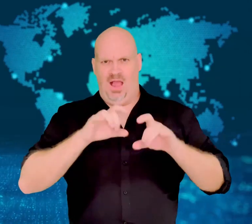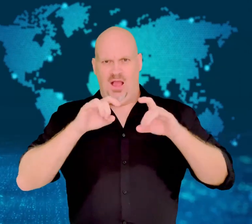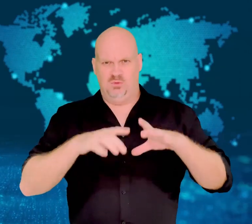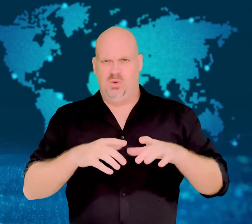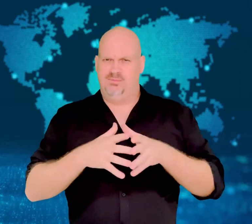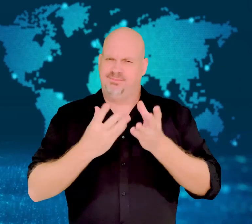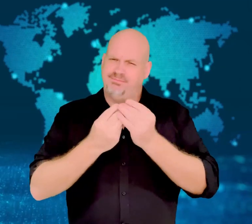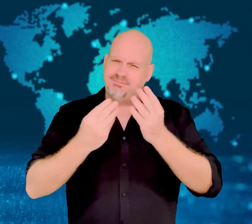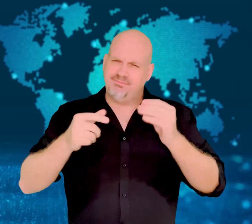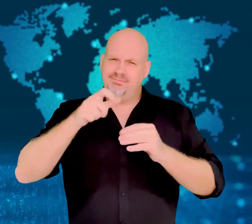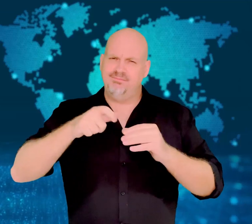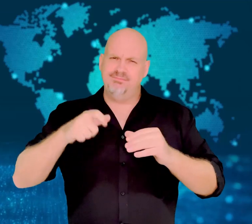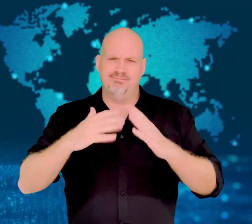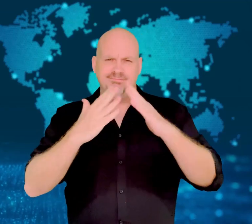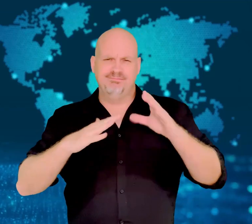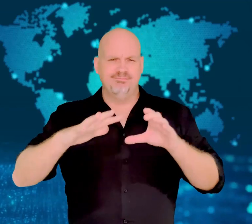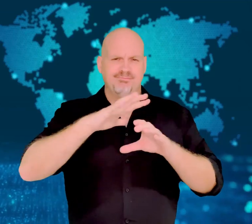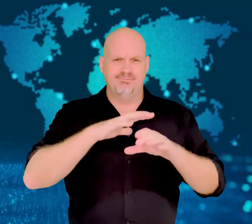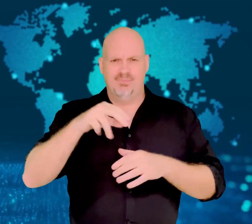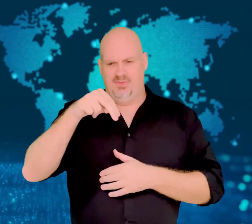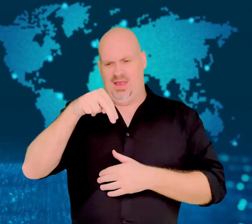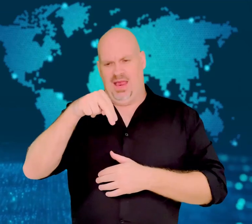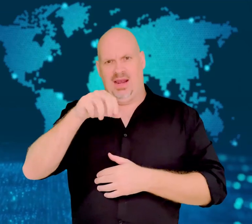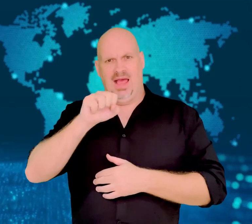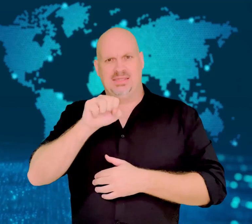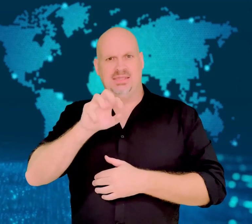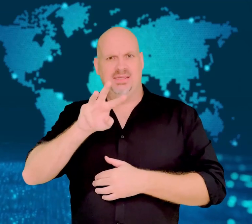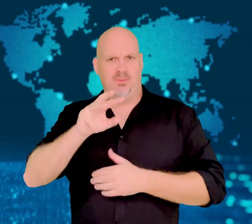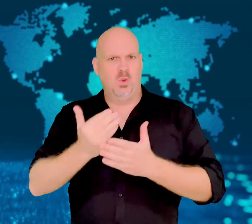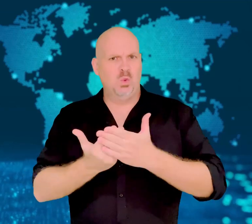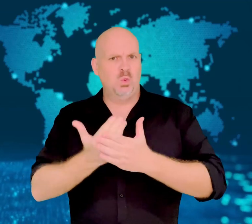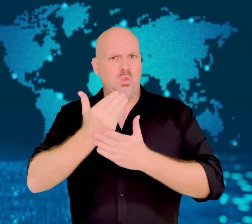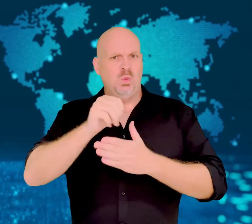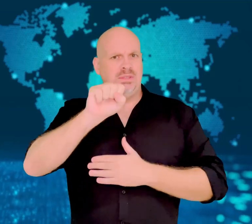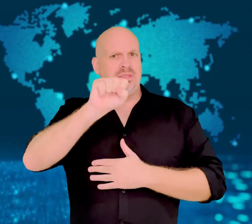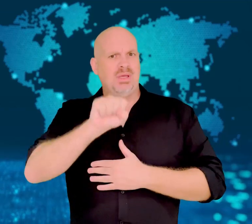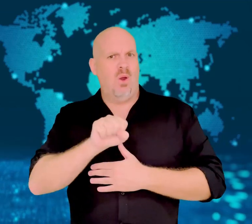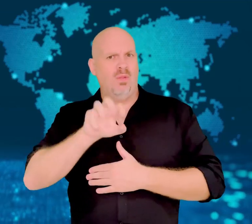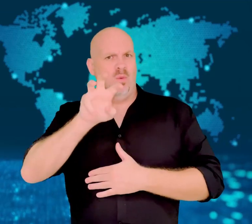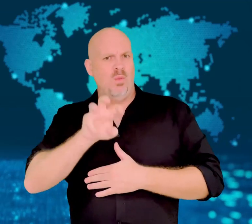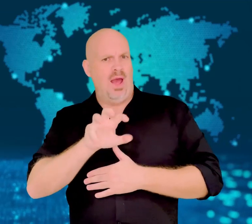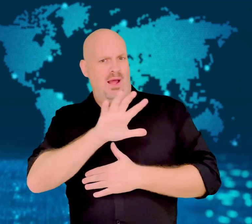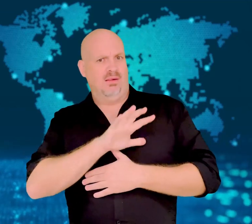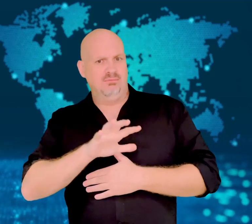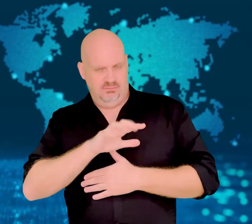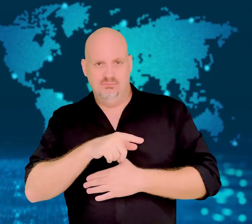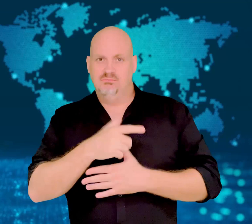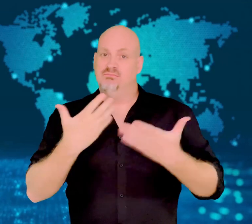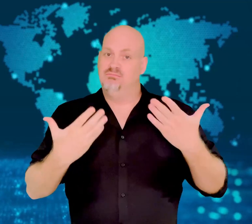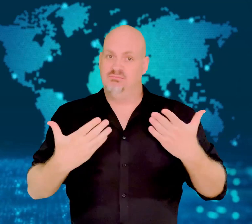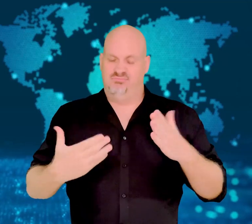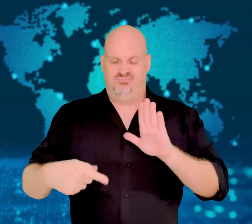New South Wales (NSW), is outlawing several plastics.